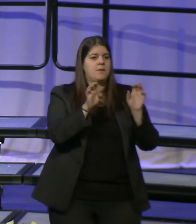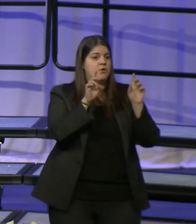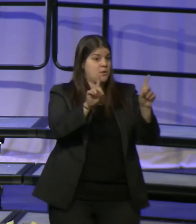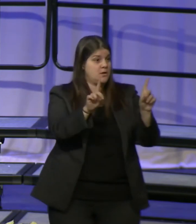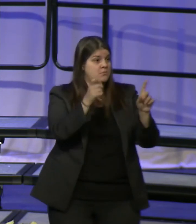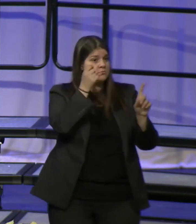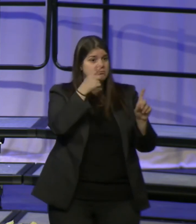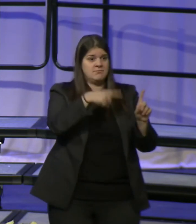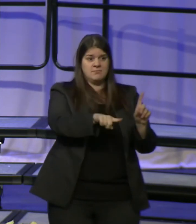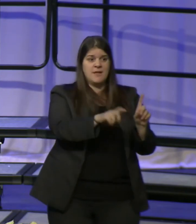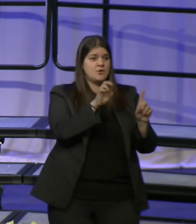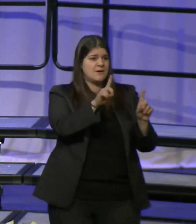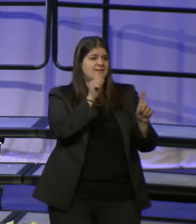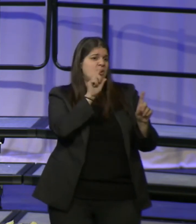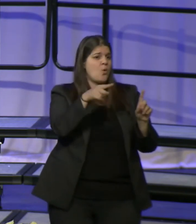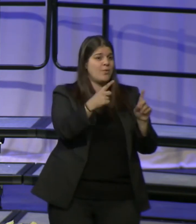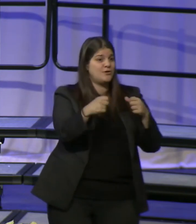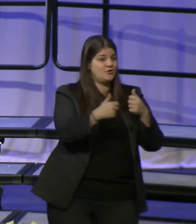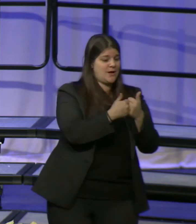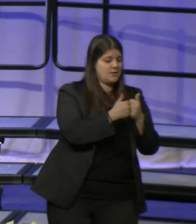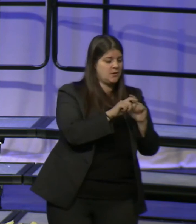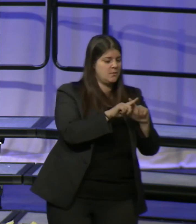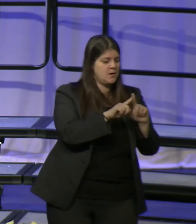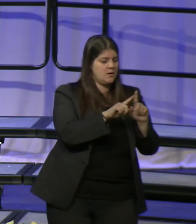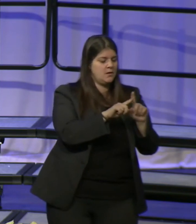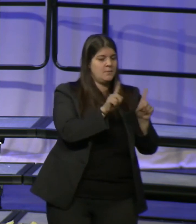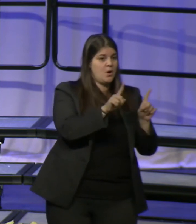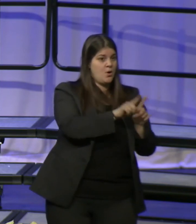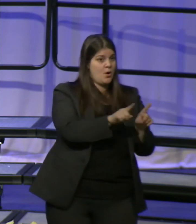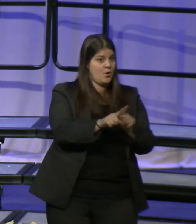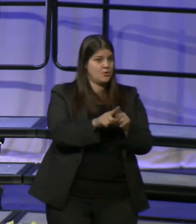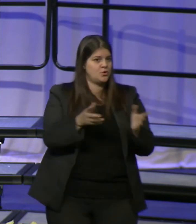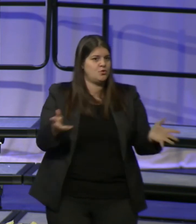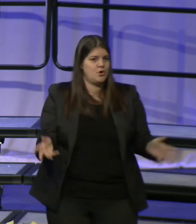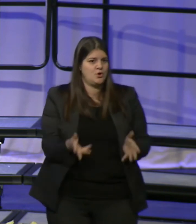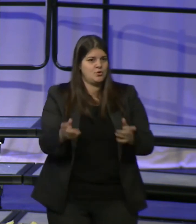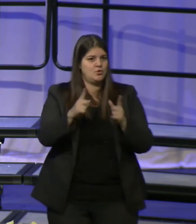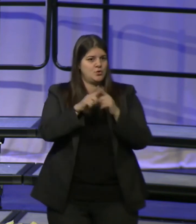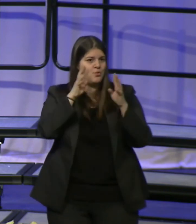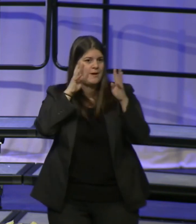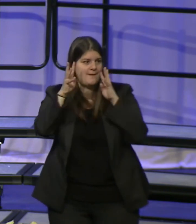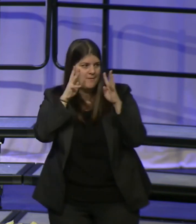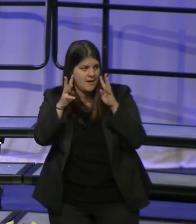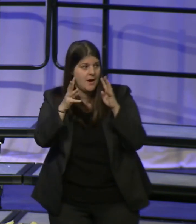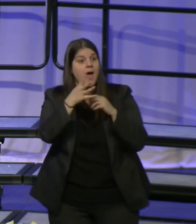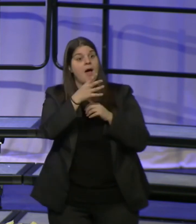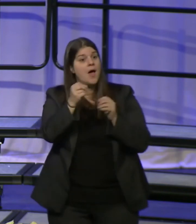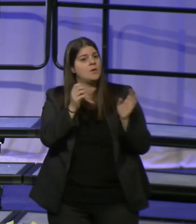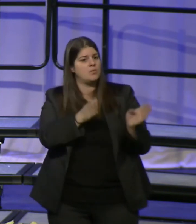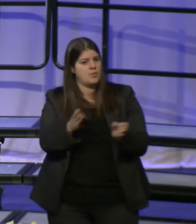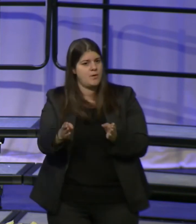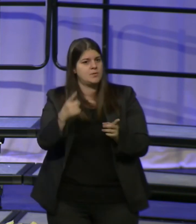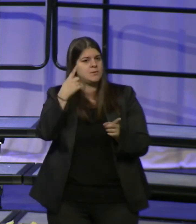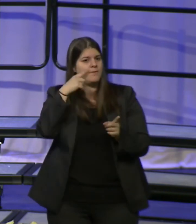challenges them and encourages them to innovate, but also prepares them for their very best future.